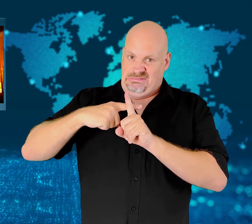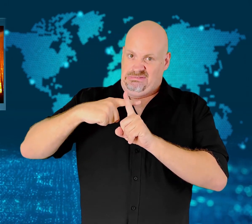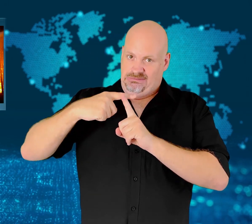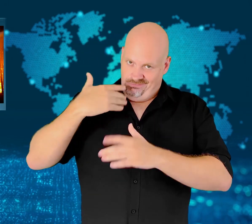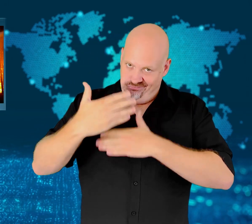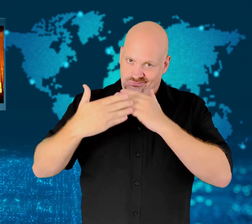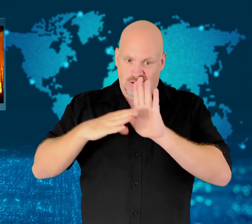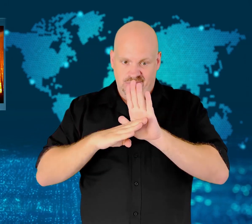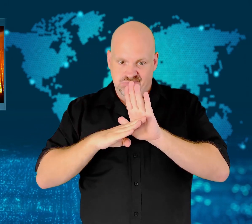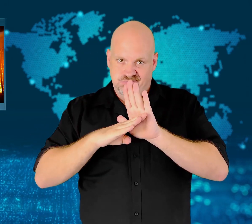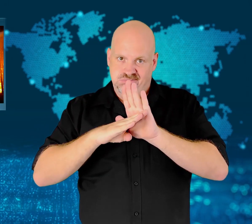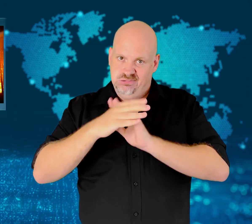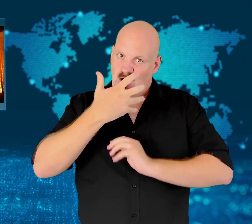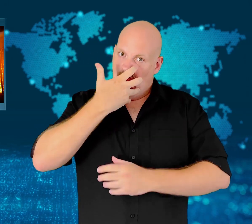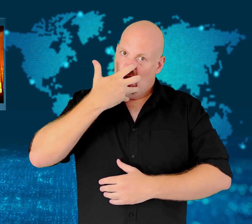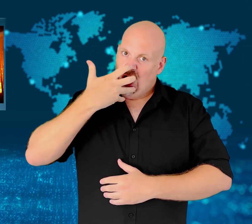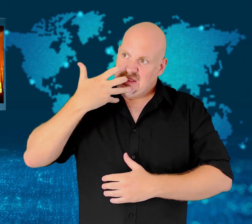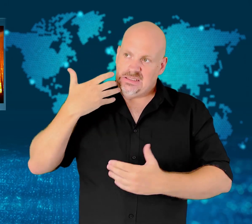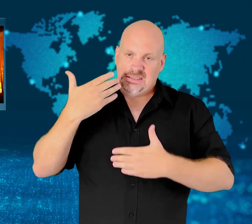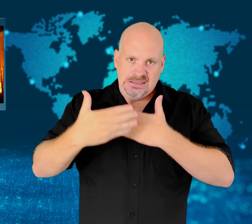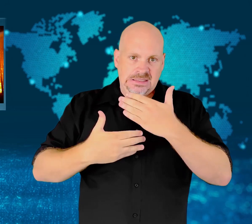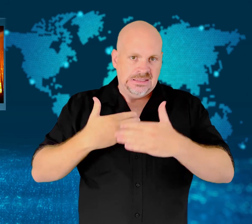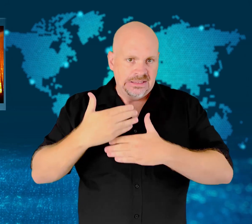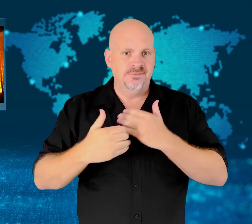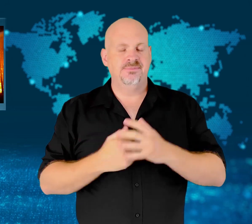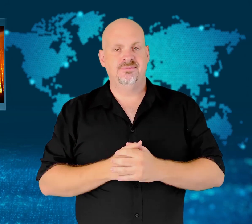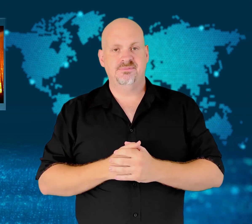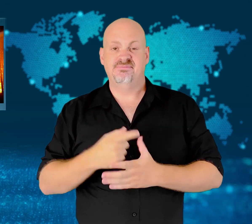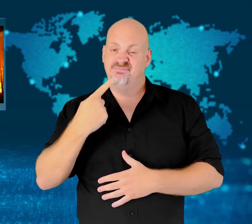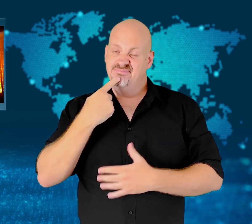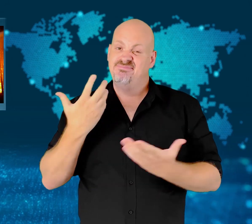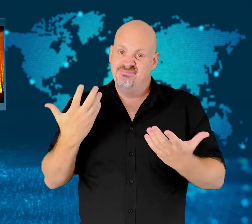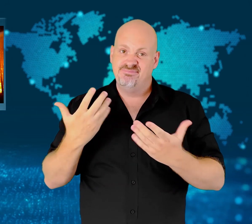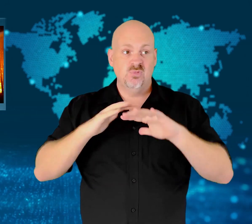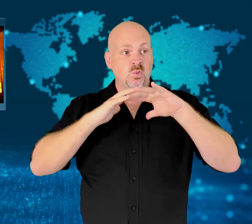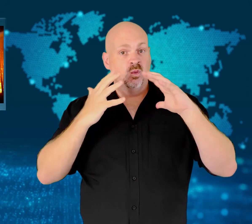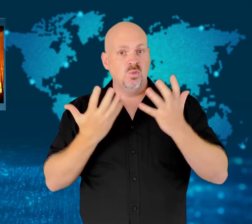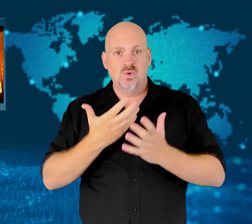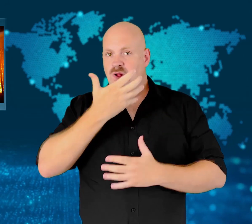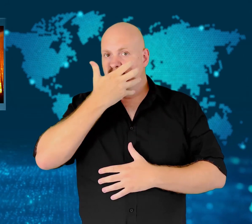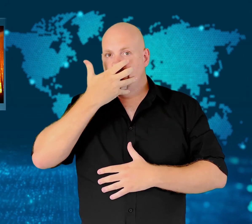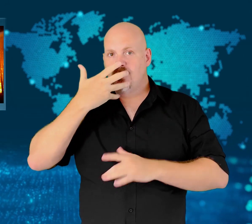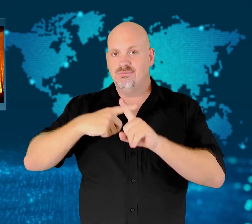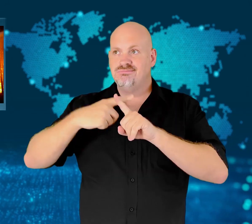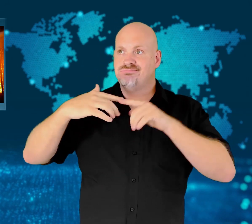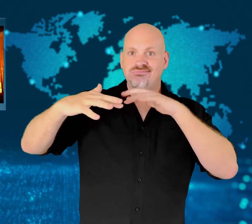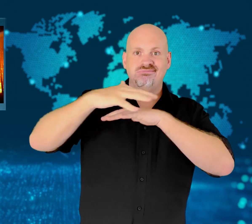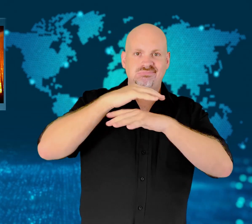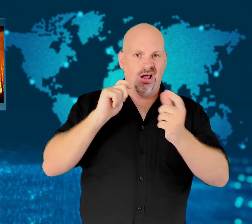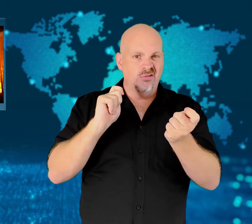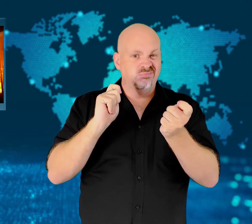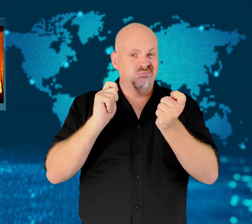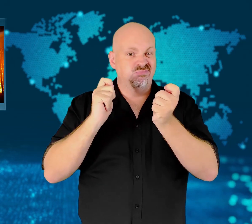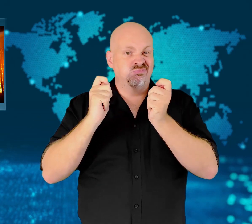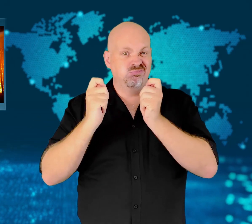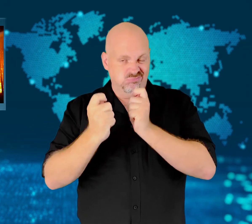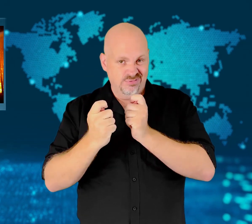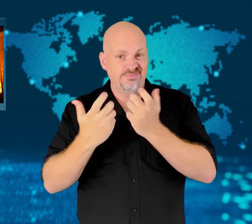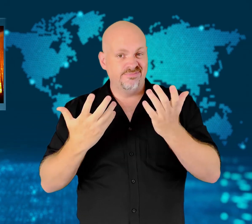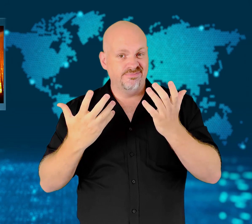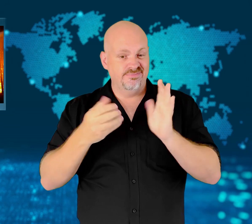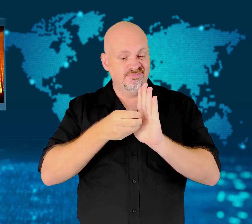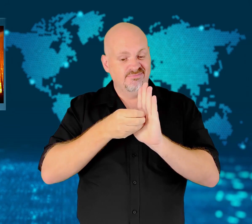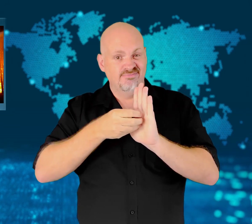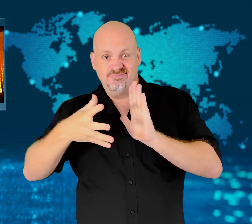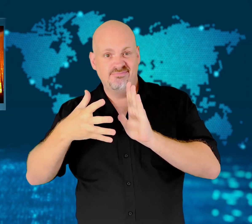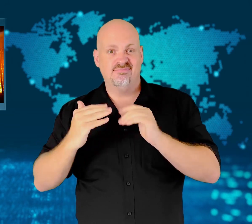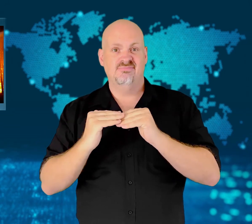They warn that the trend will continue unless governments make cuts